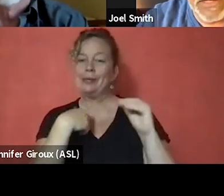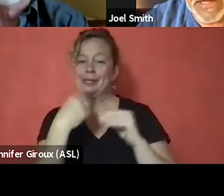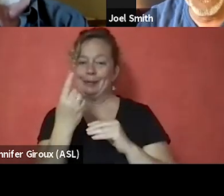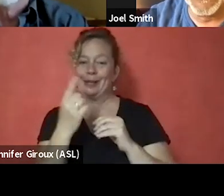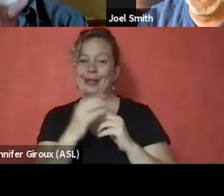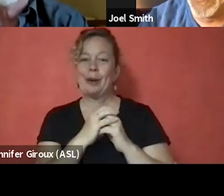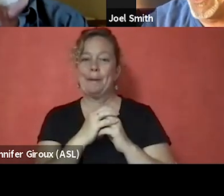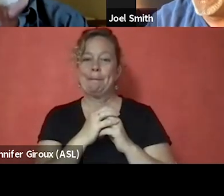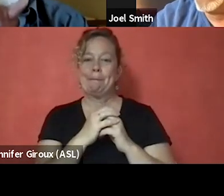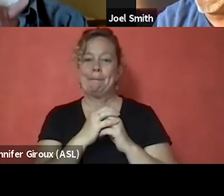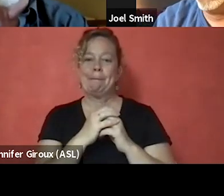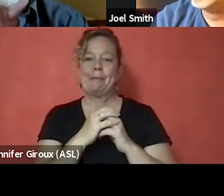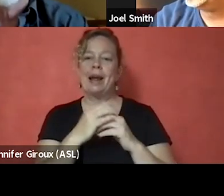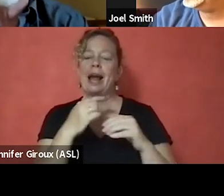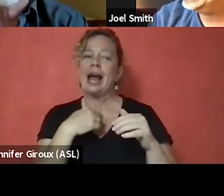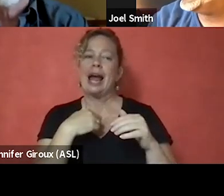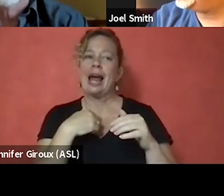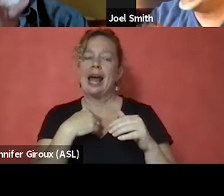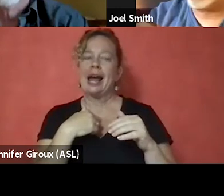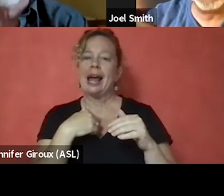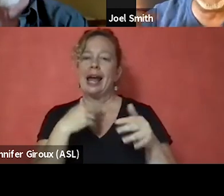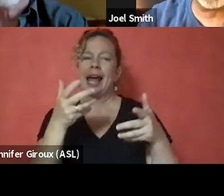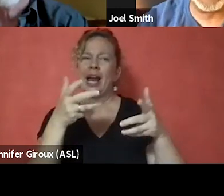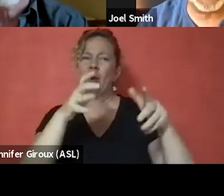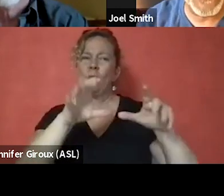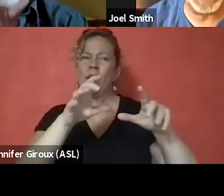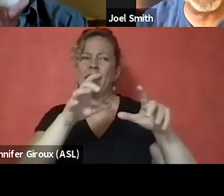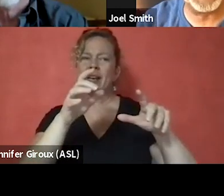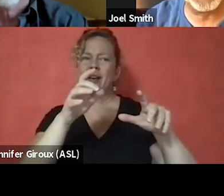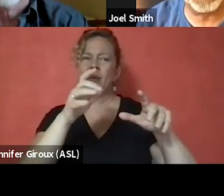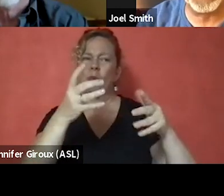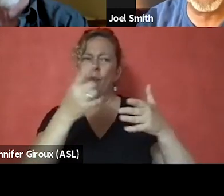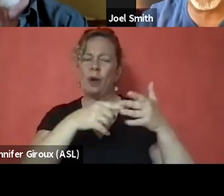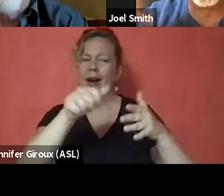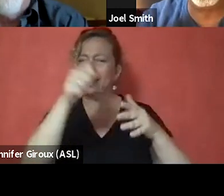I don't really want what somebody from another race has, just so to speak.